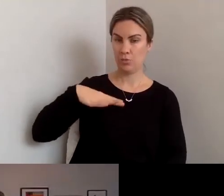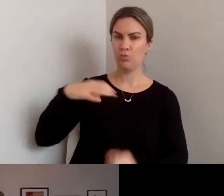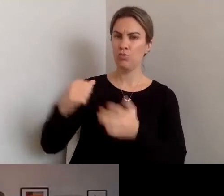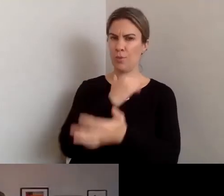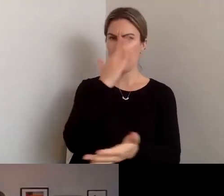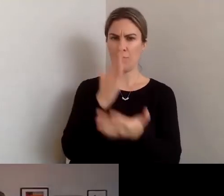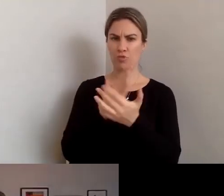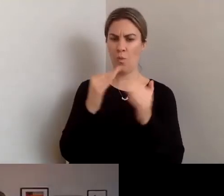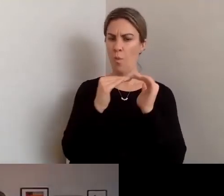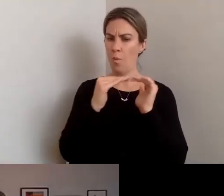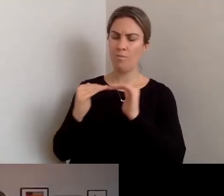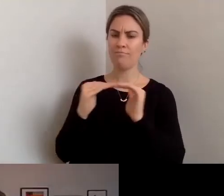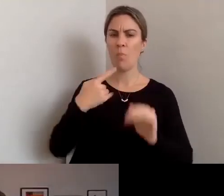for everyone."